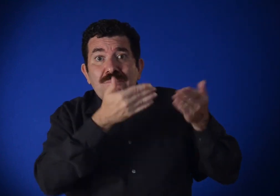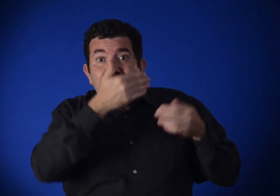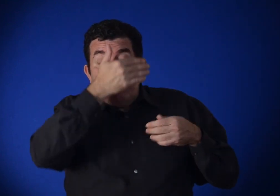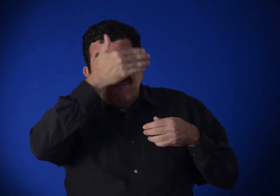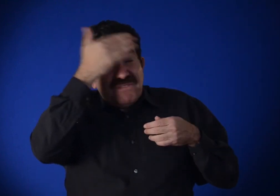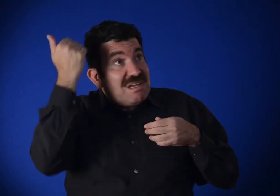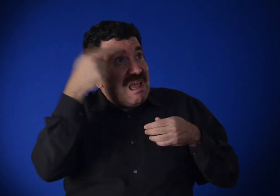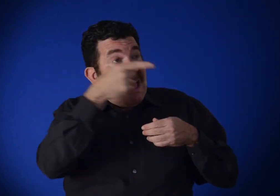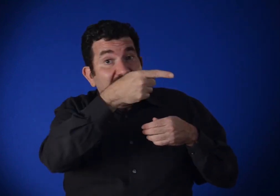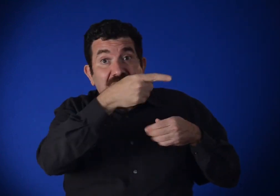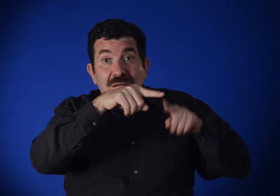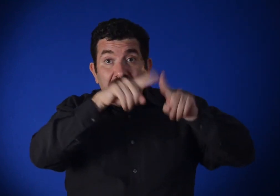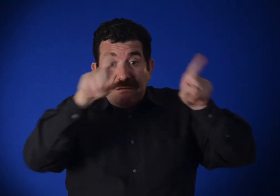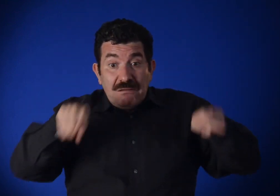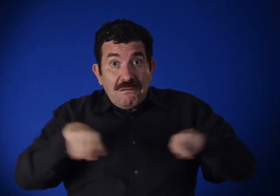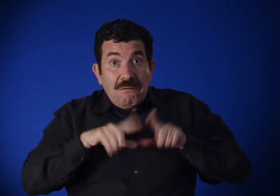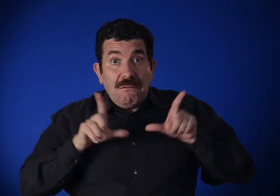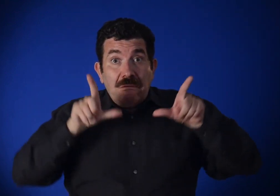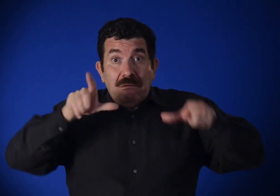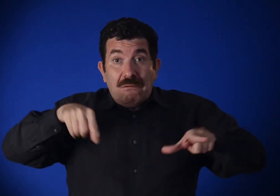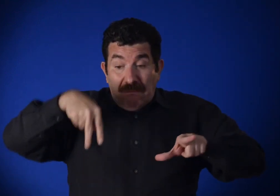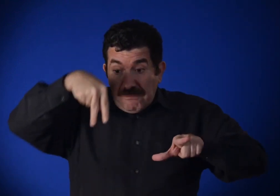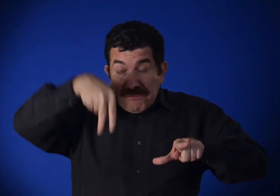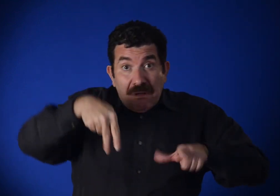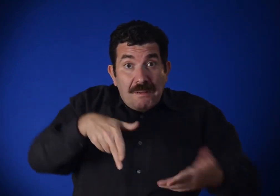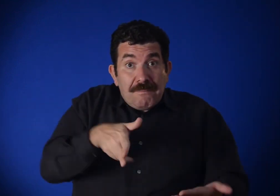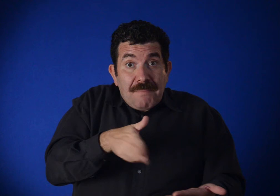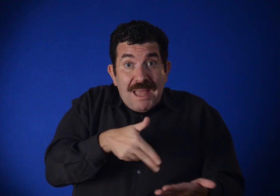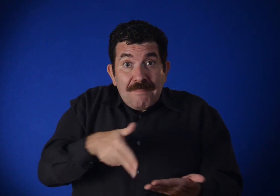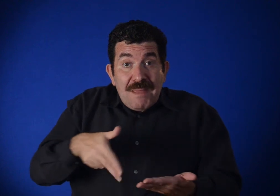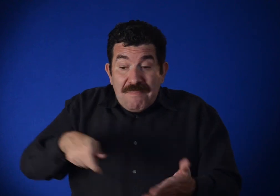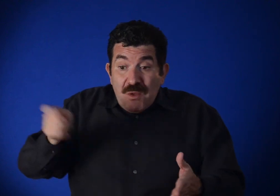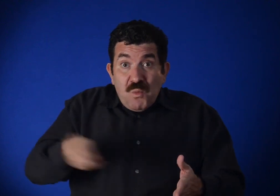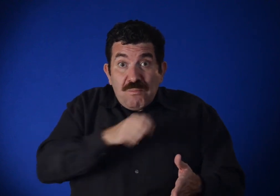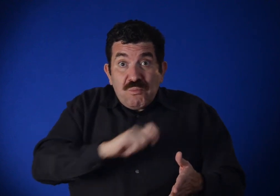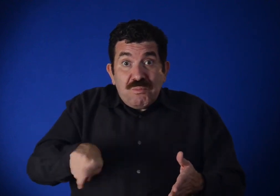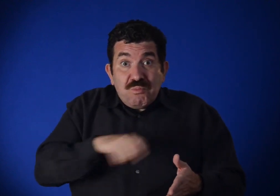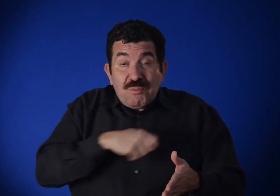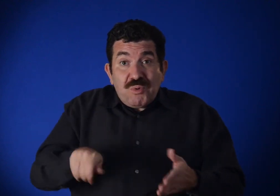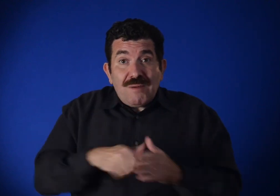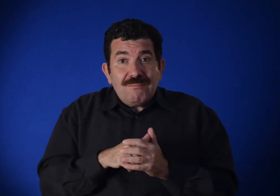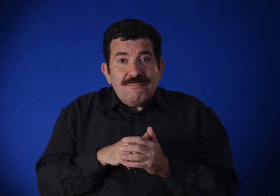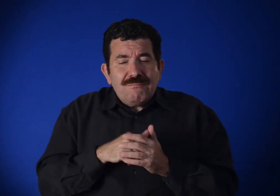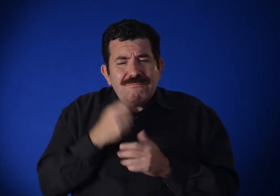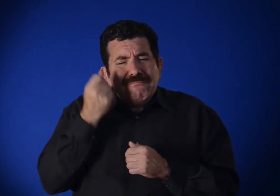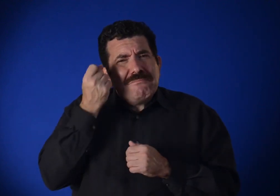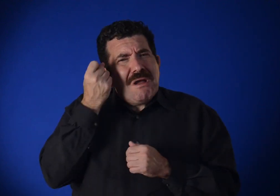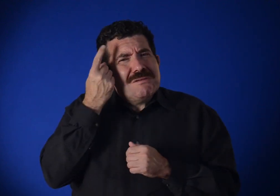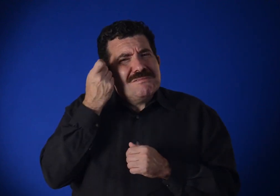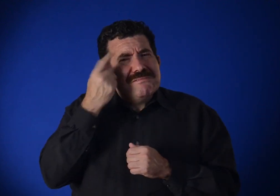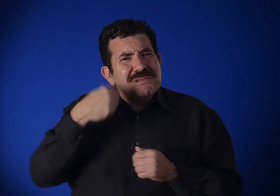and maybe forget that it was painted on the floor.